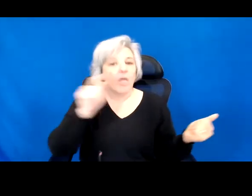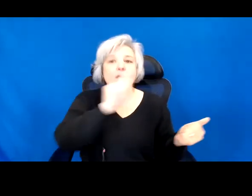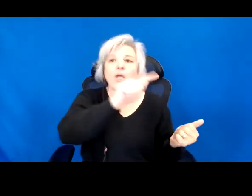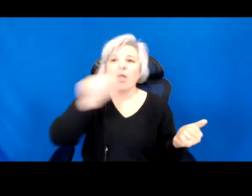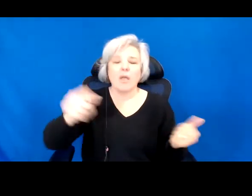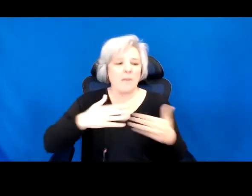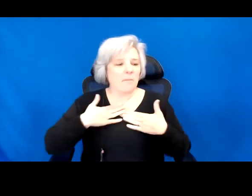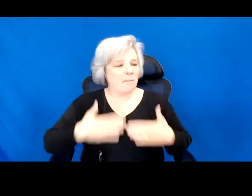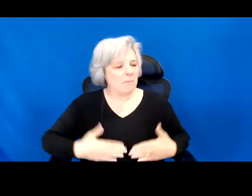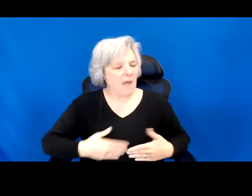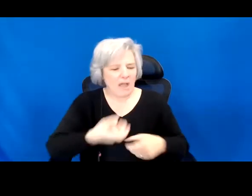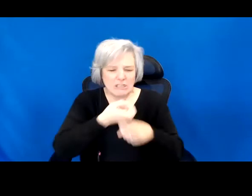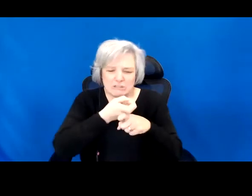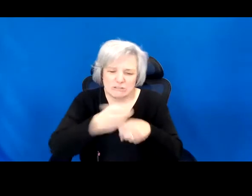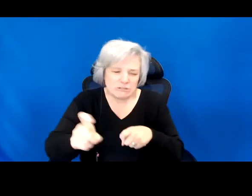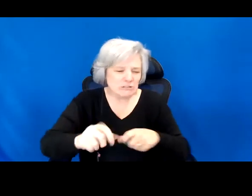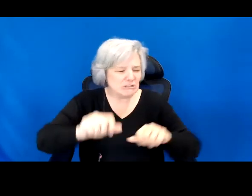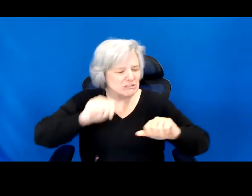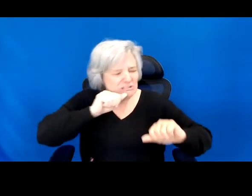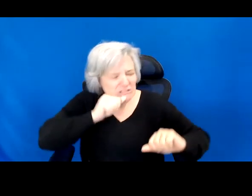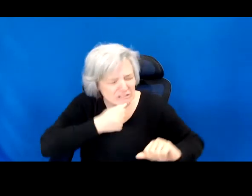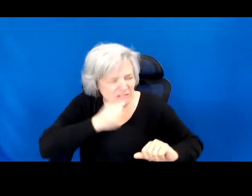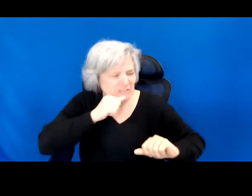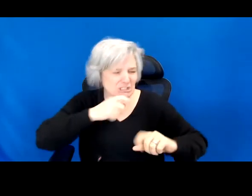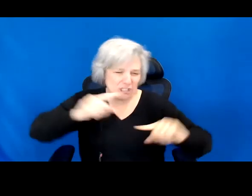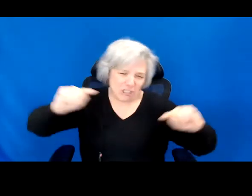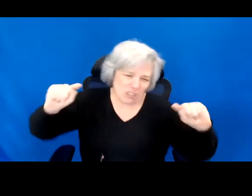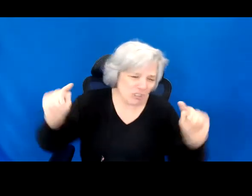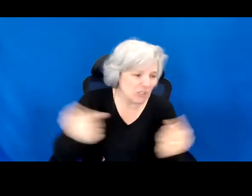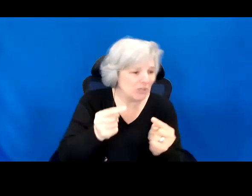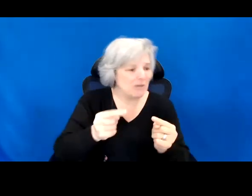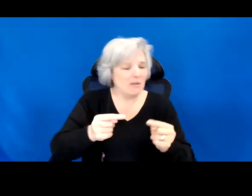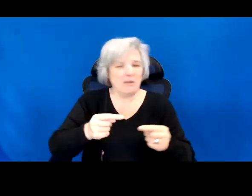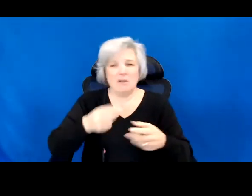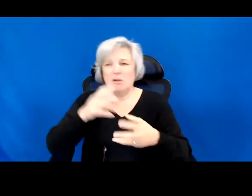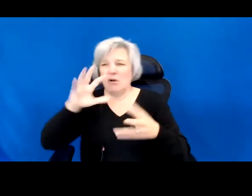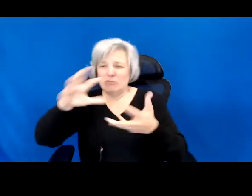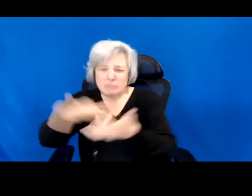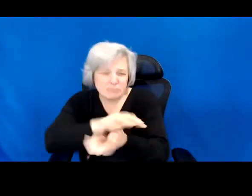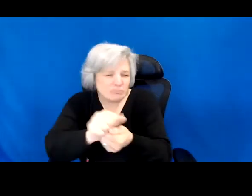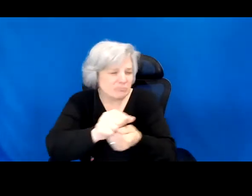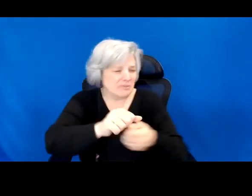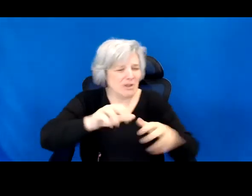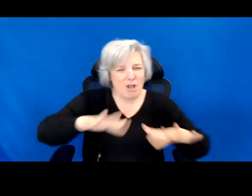were brutalized, and the cultures and traditions that were abolished or displaced to establish